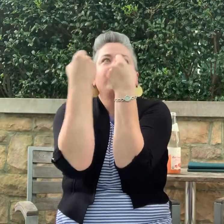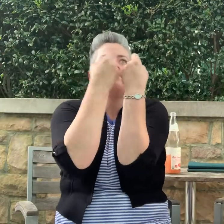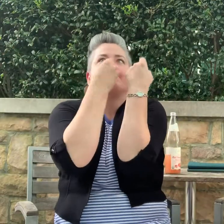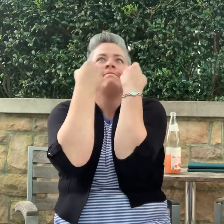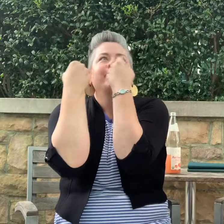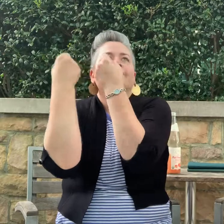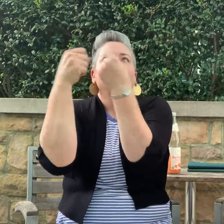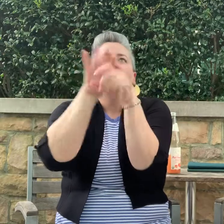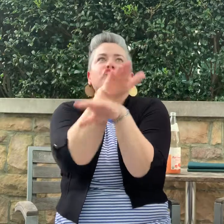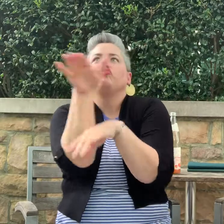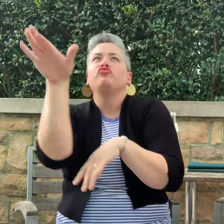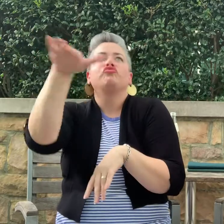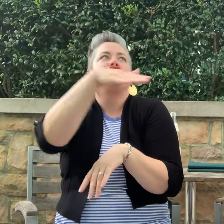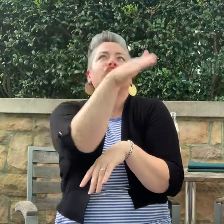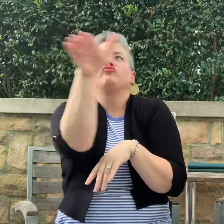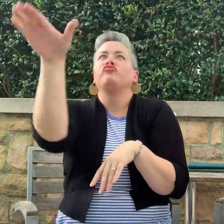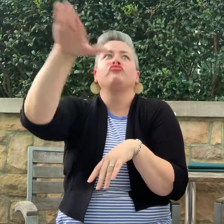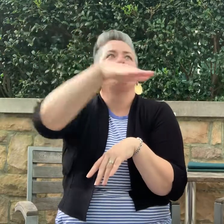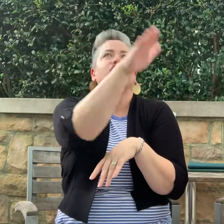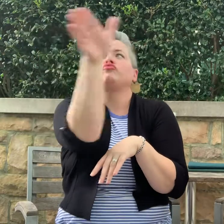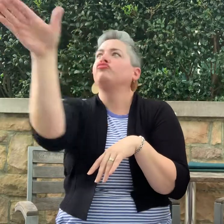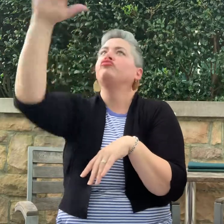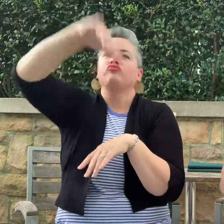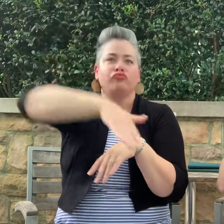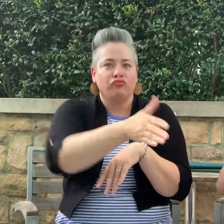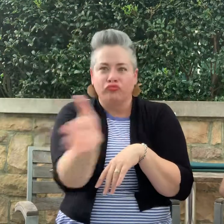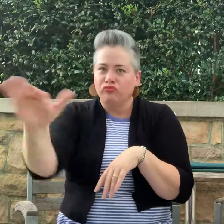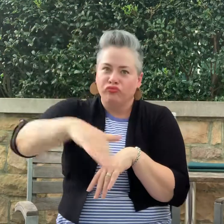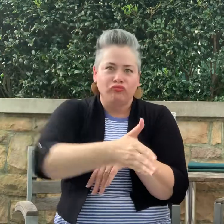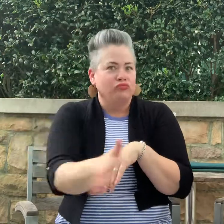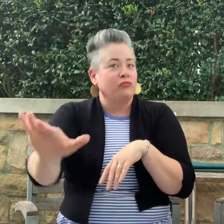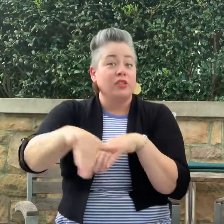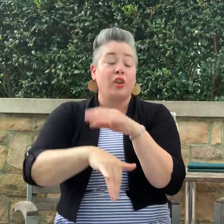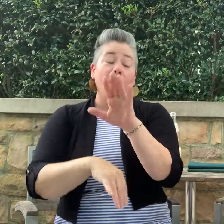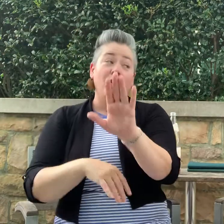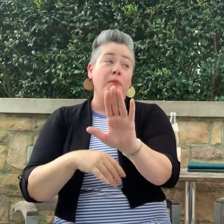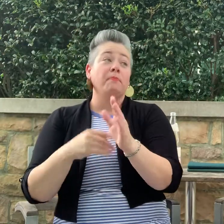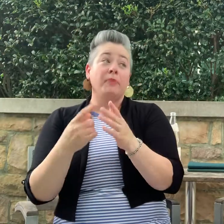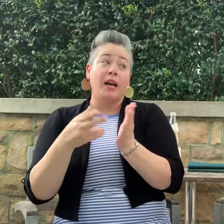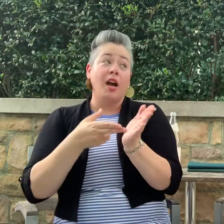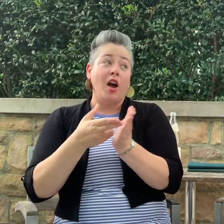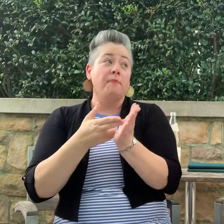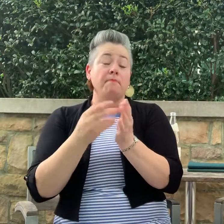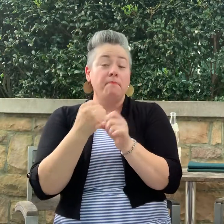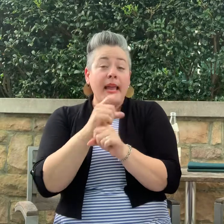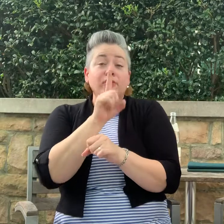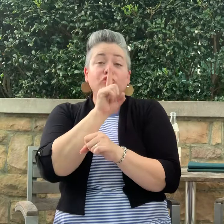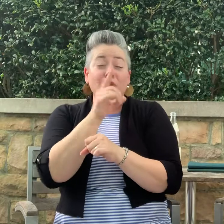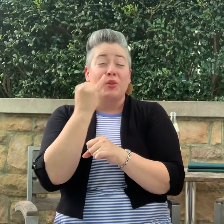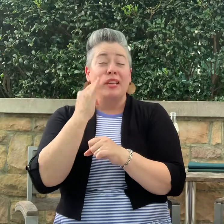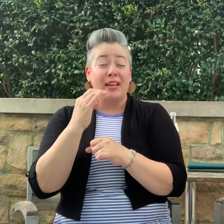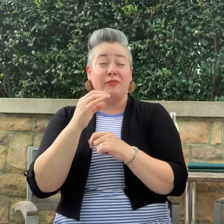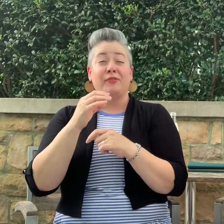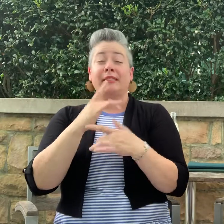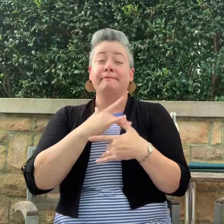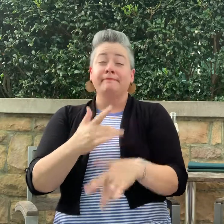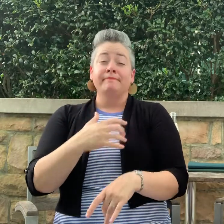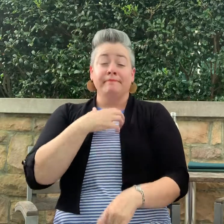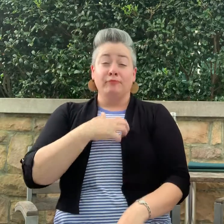peaceful and comfortable drive. Tip for you: if you have a tendency to get car sick,